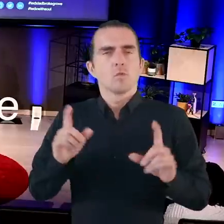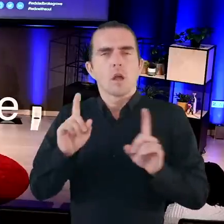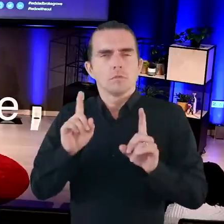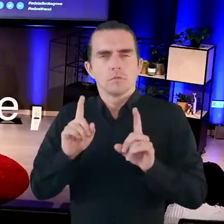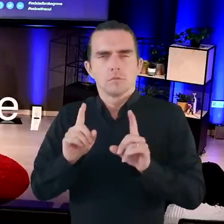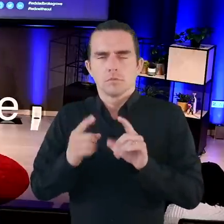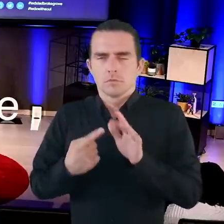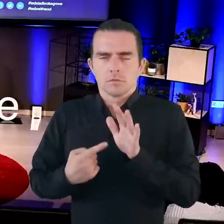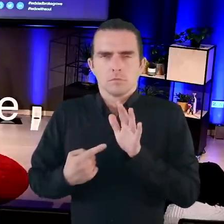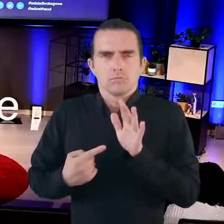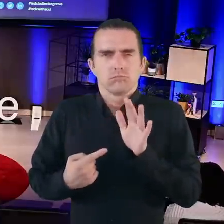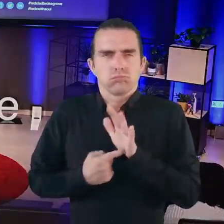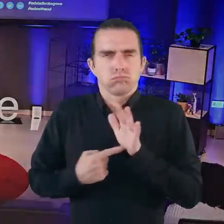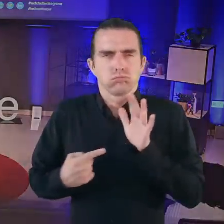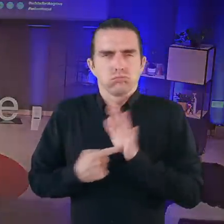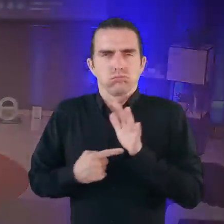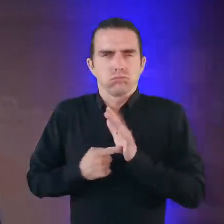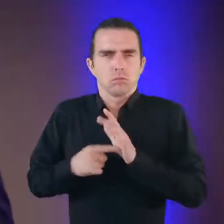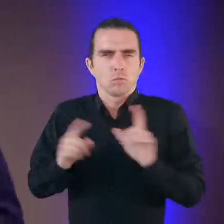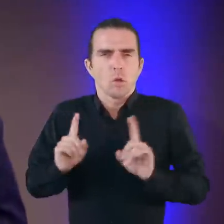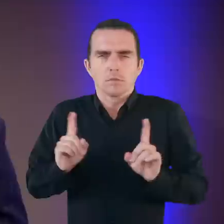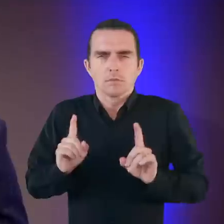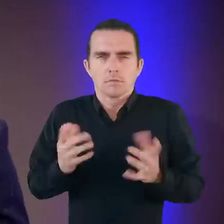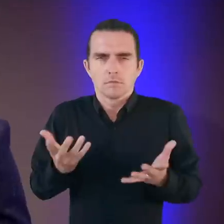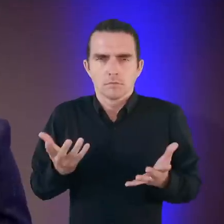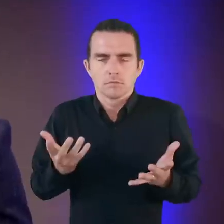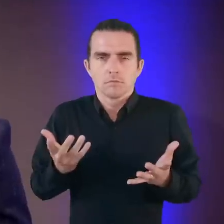What matters more to you?